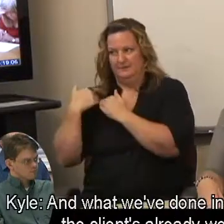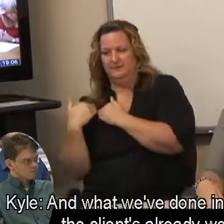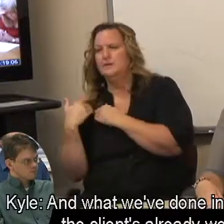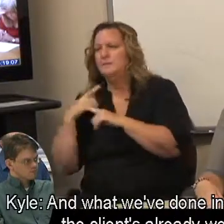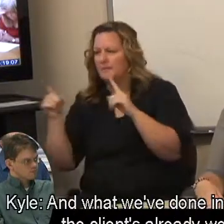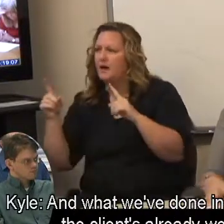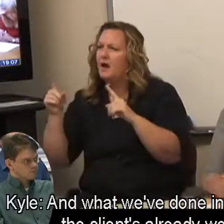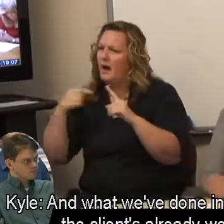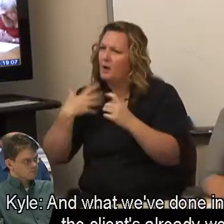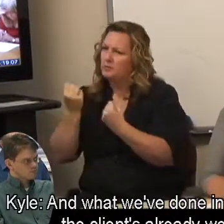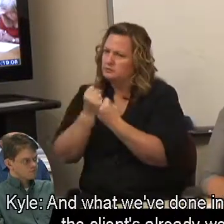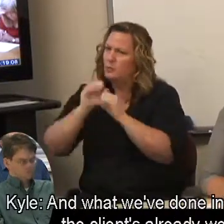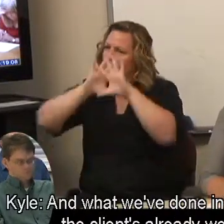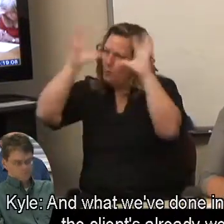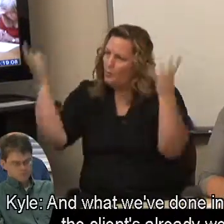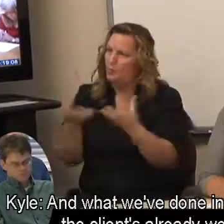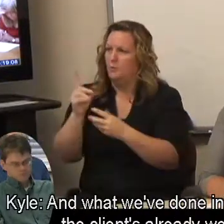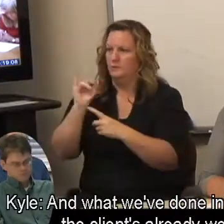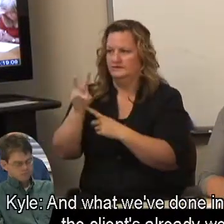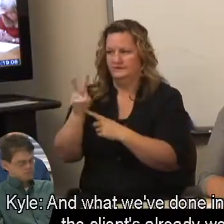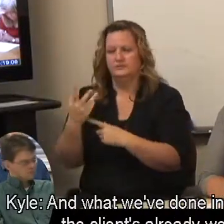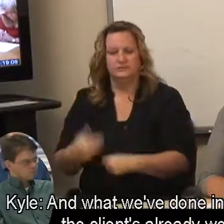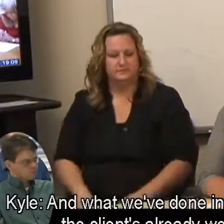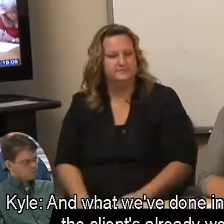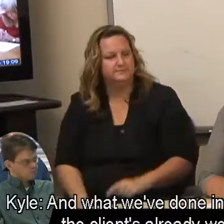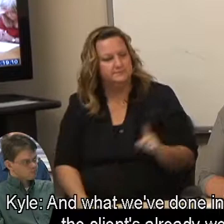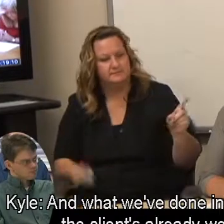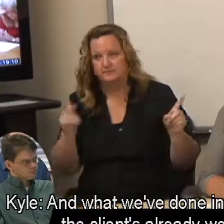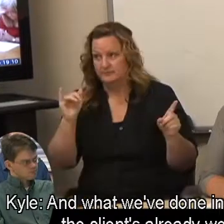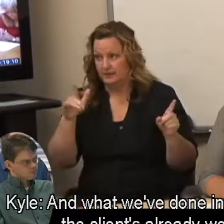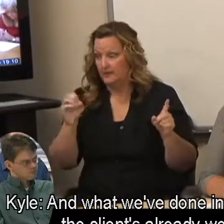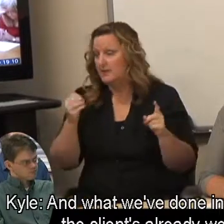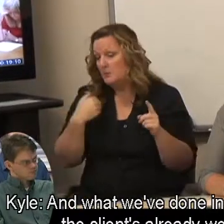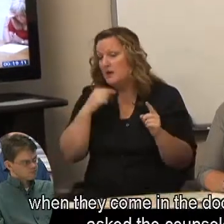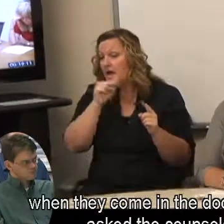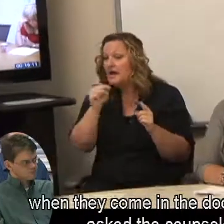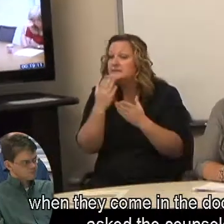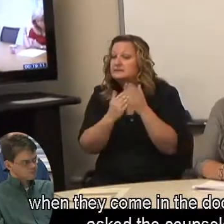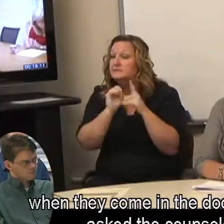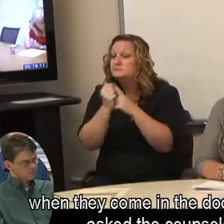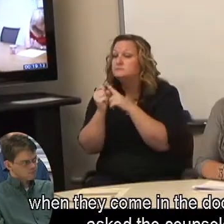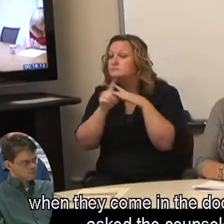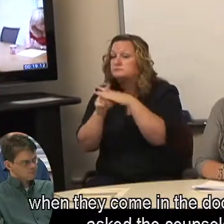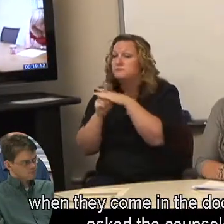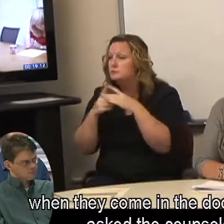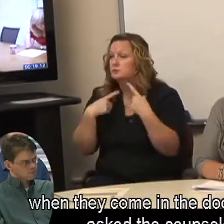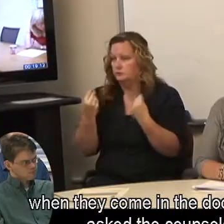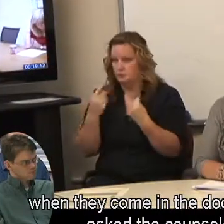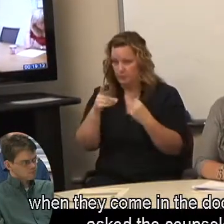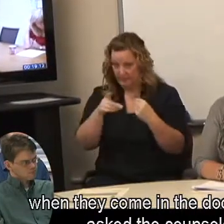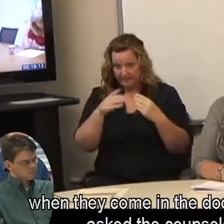Kyle: And what we've done in cases where the client's already working when they come in the door is we've asked the counselor